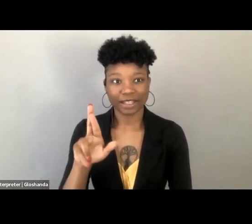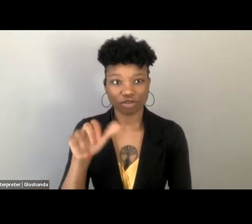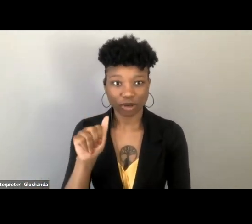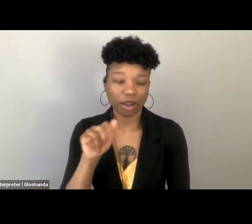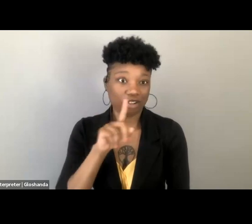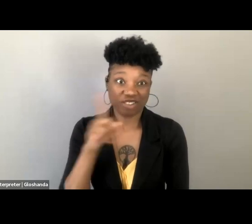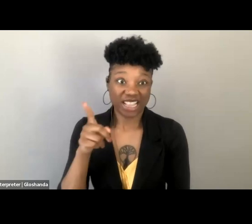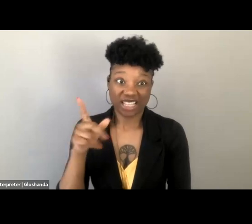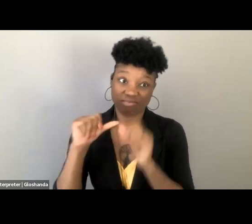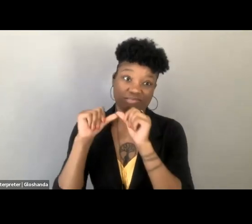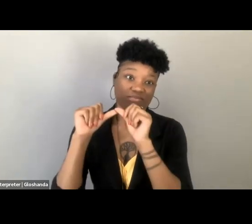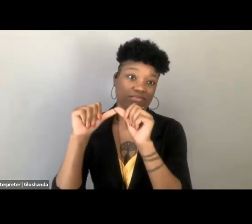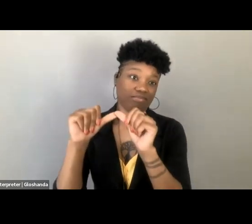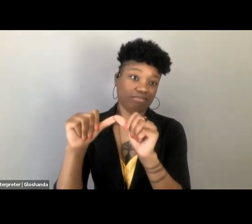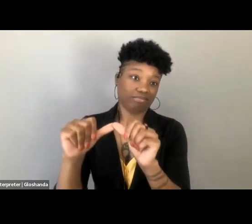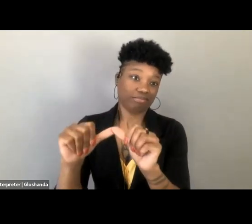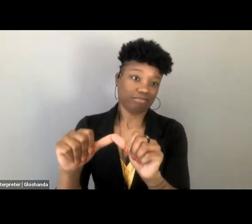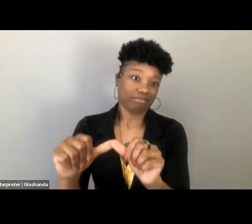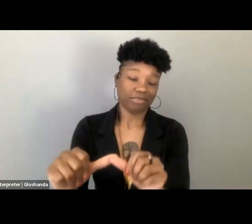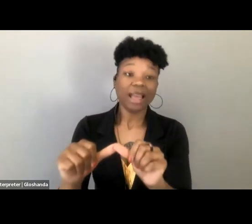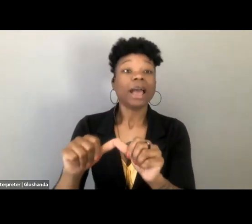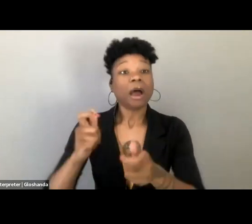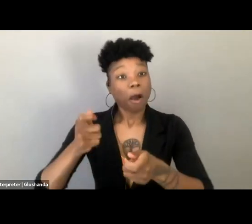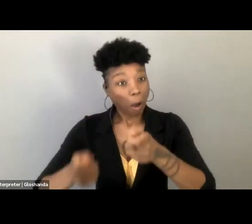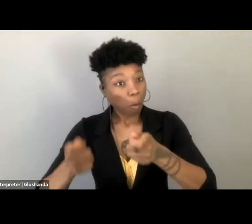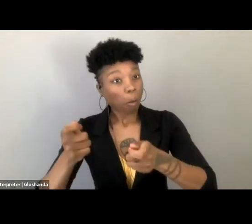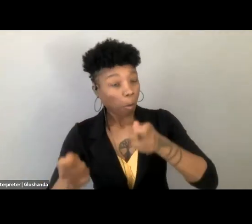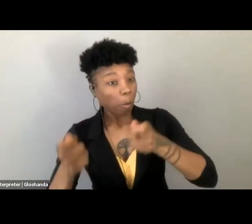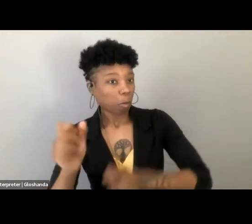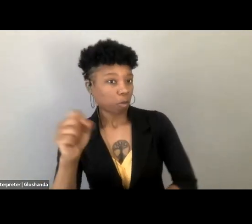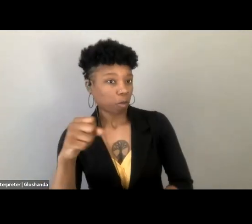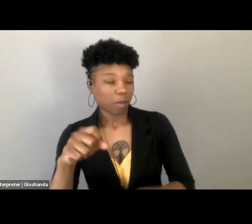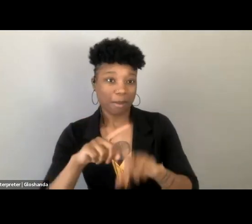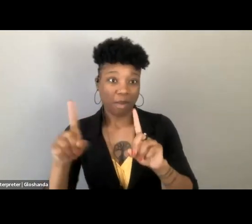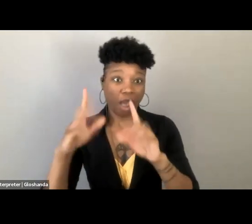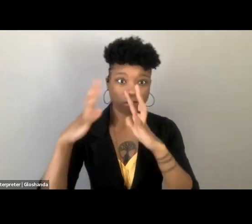just hasn't ever gone away. It has been, you know, altered over time, but it never was dismantled, per se,